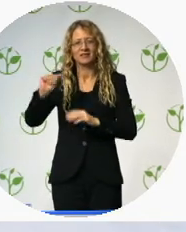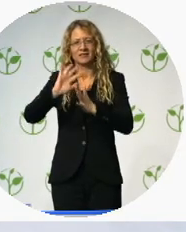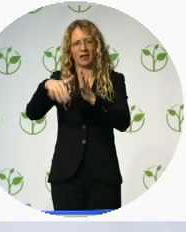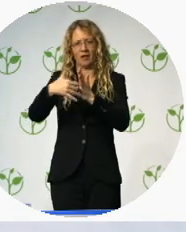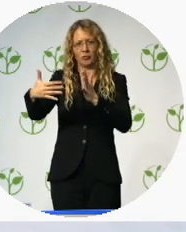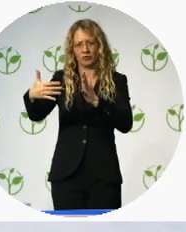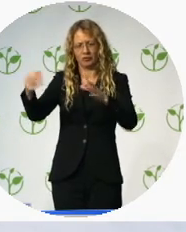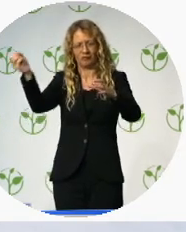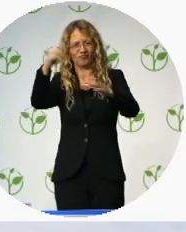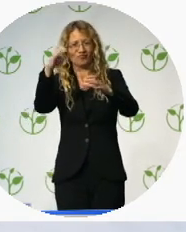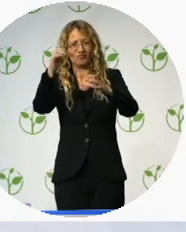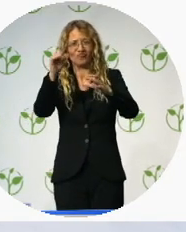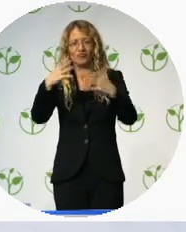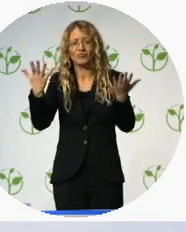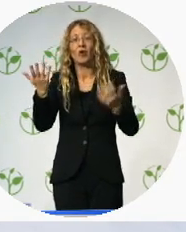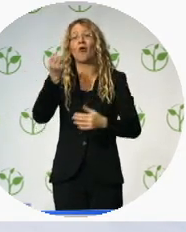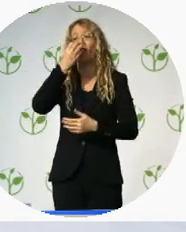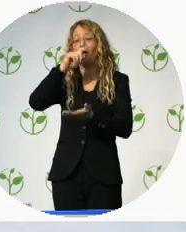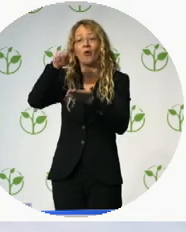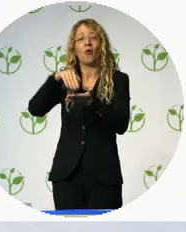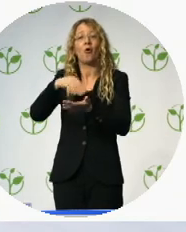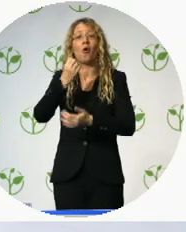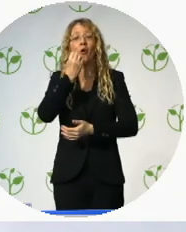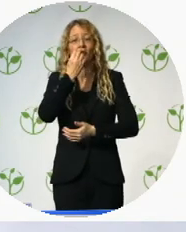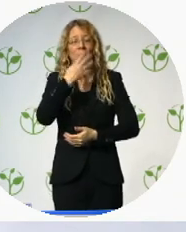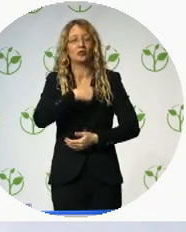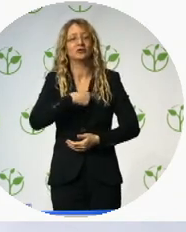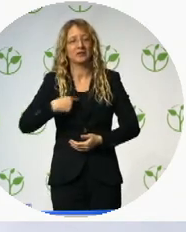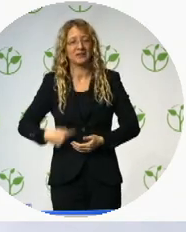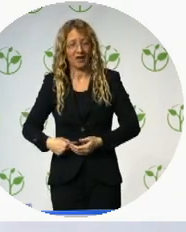It documents Asian sign languages to support sign language research ...